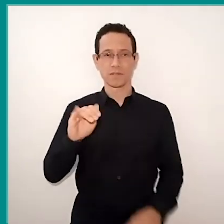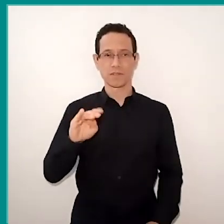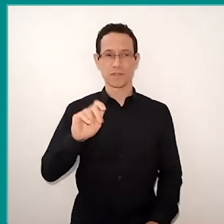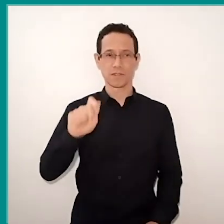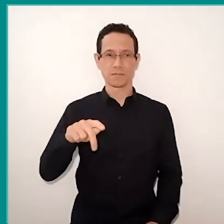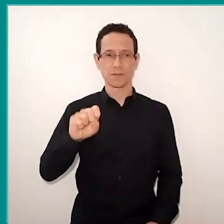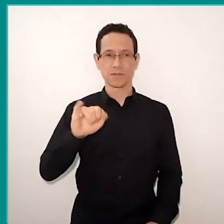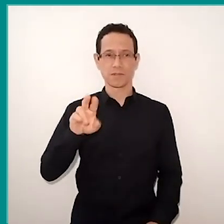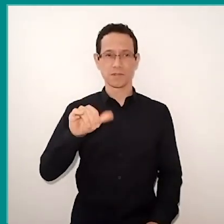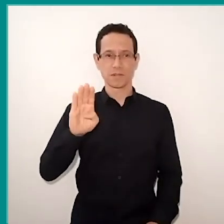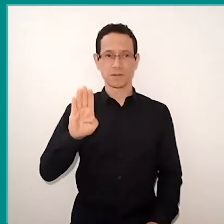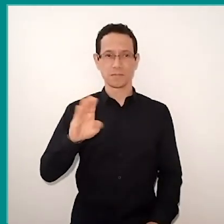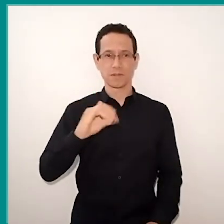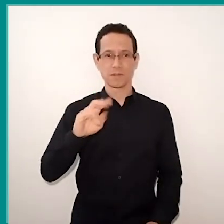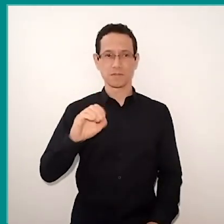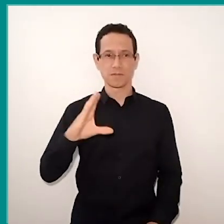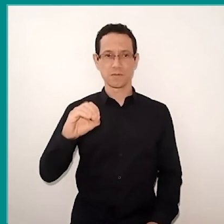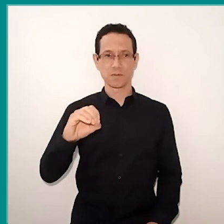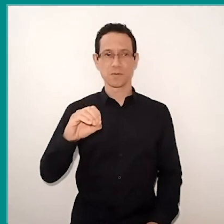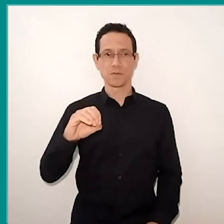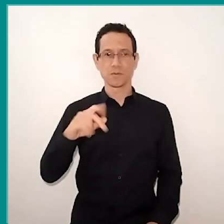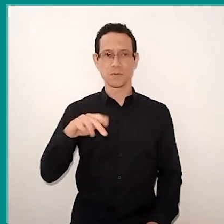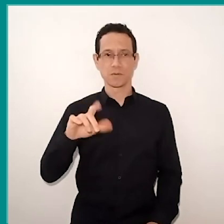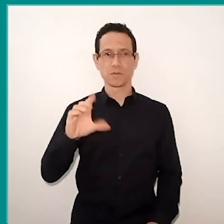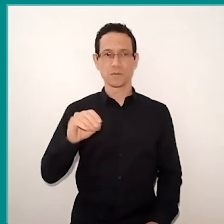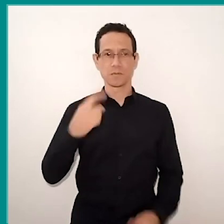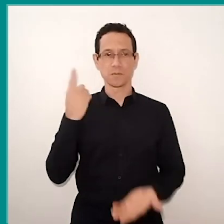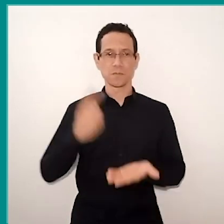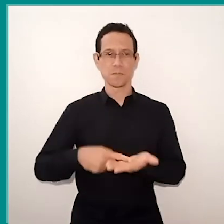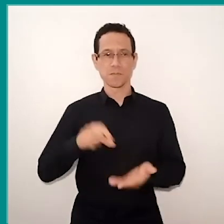of the CIVI-CO, Polo de Impacto, Cívico Social, and UNICEF.